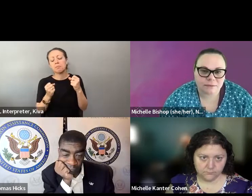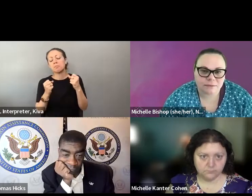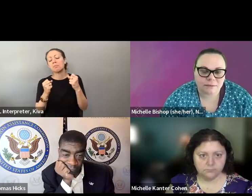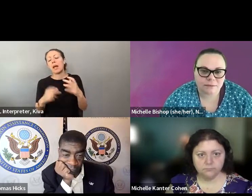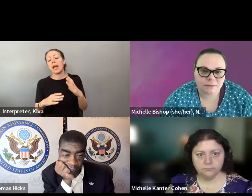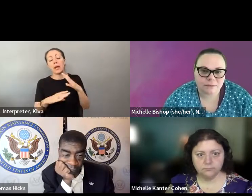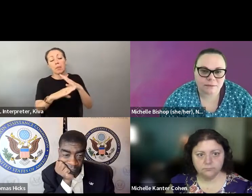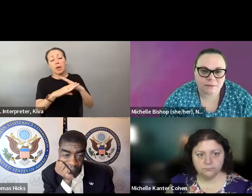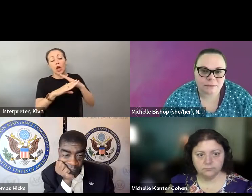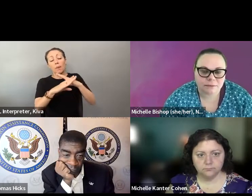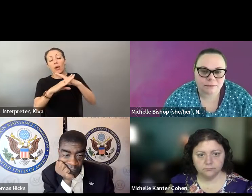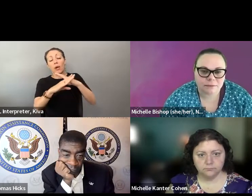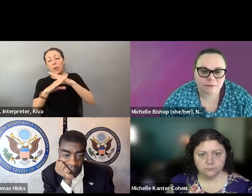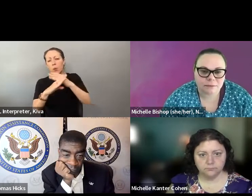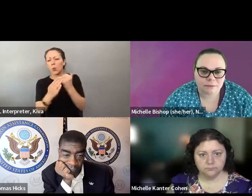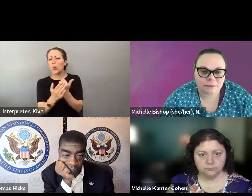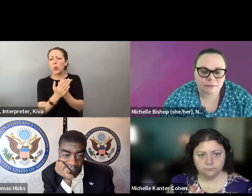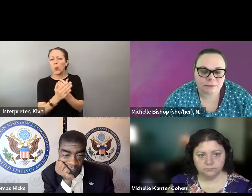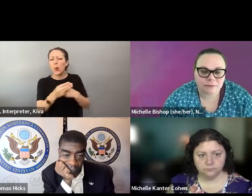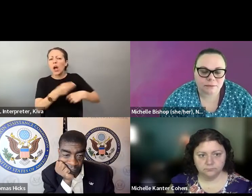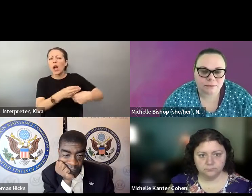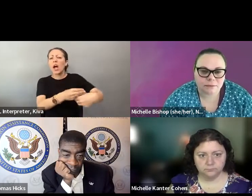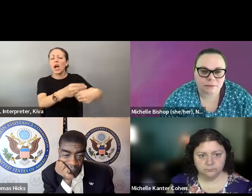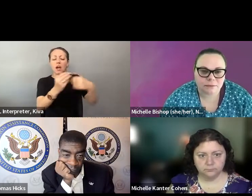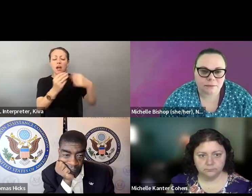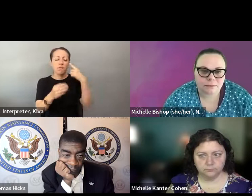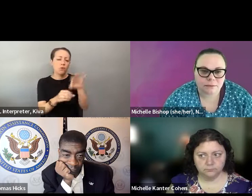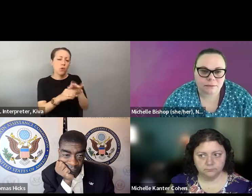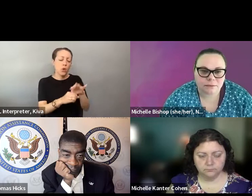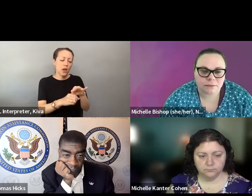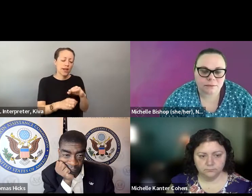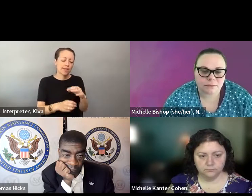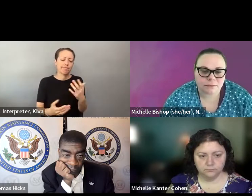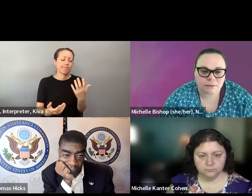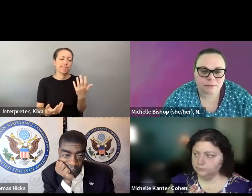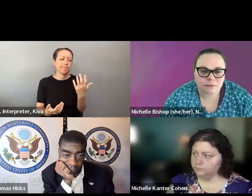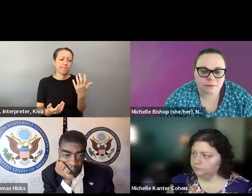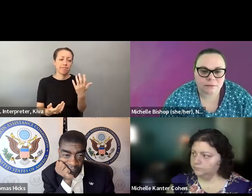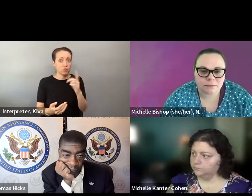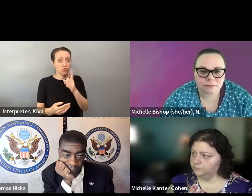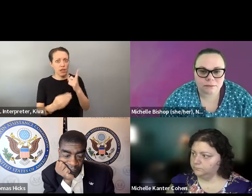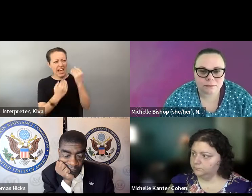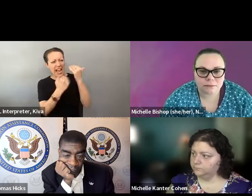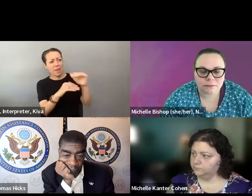speaking of Florida law, we've seen over the past two years, putting up completely unnecessary administrative hurdles and procedural hurdles on all voters, but